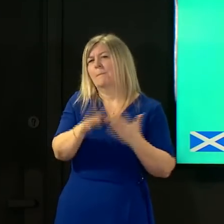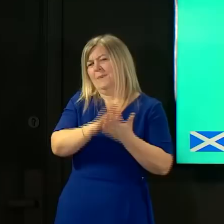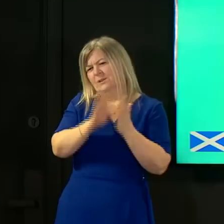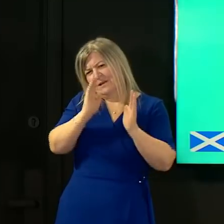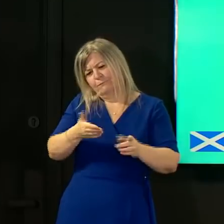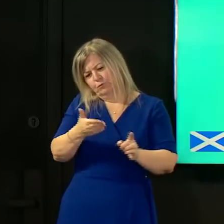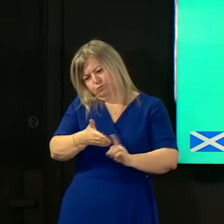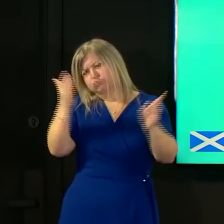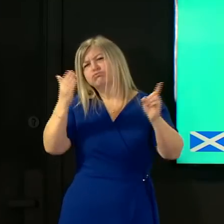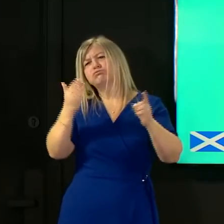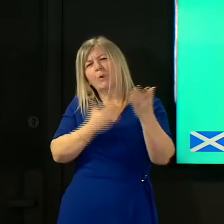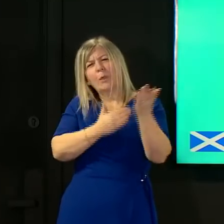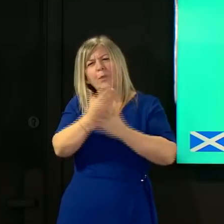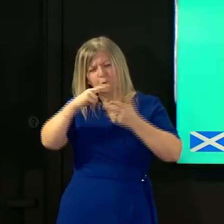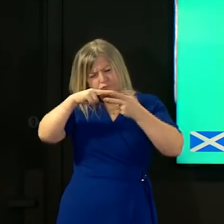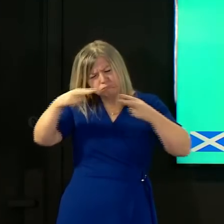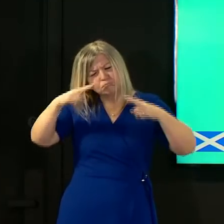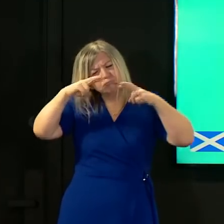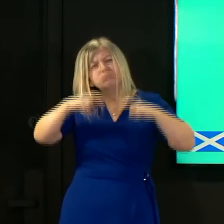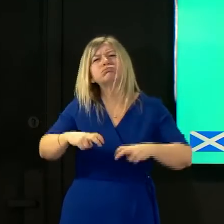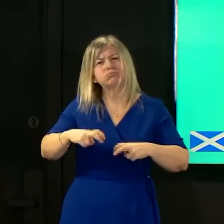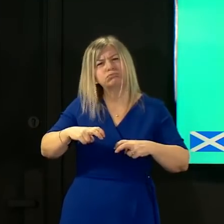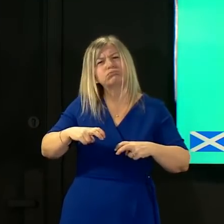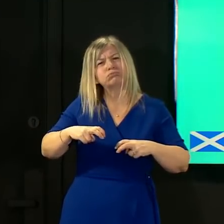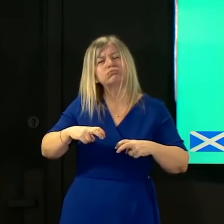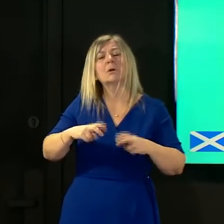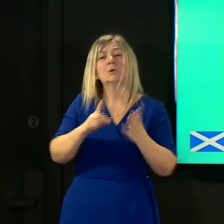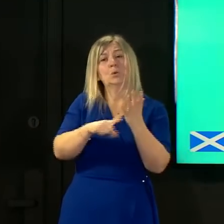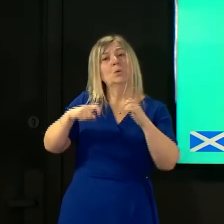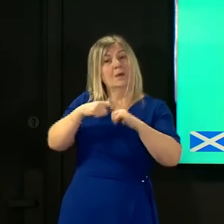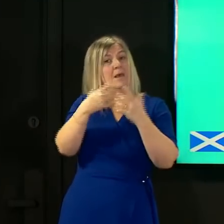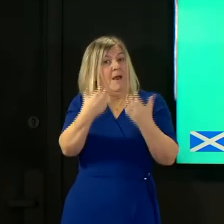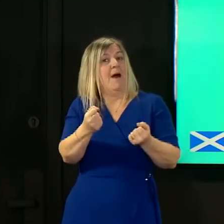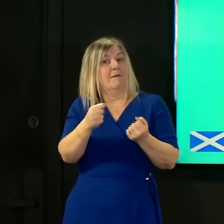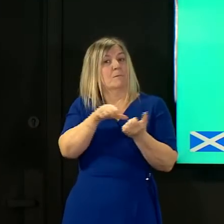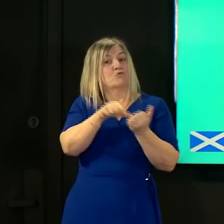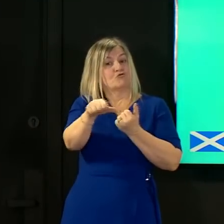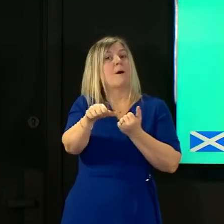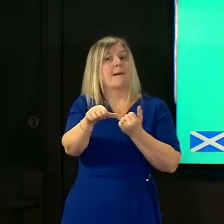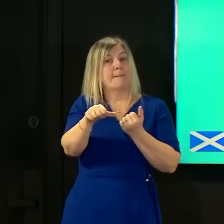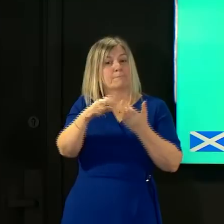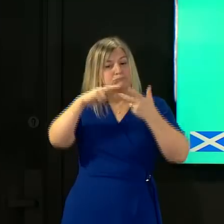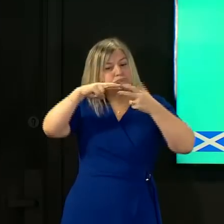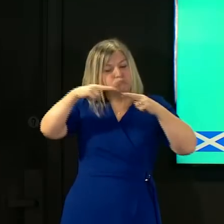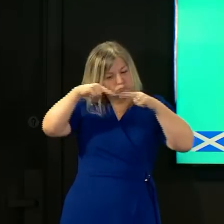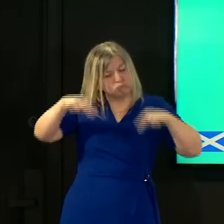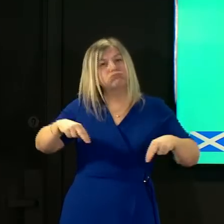surveillance the uk genomic surveillance programme that scotland is part of is world leading and is